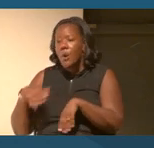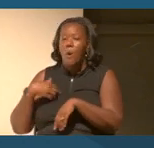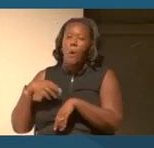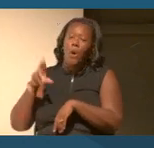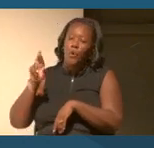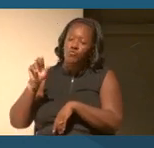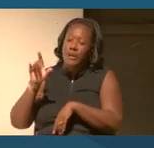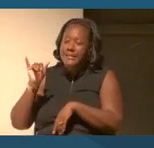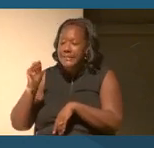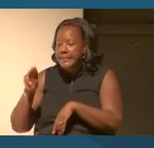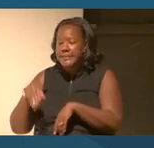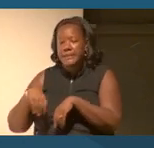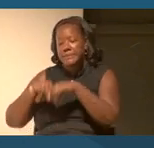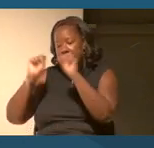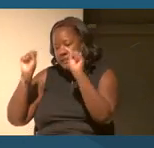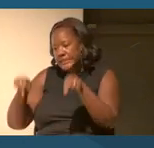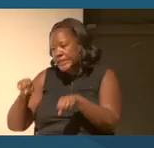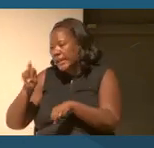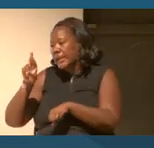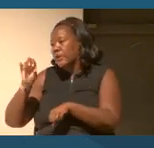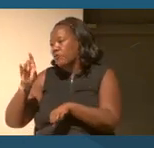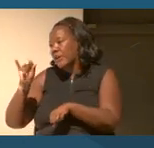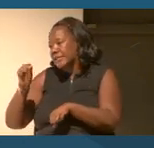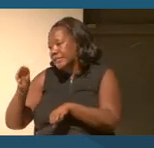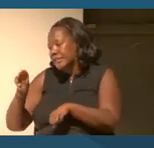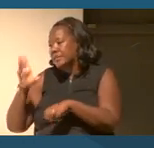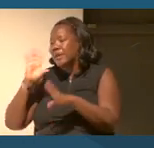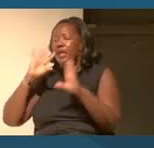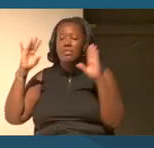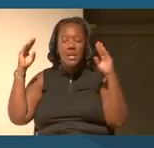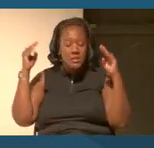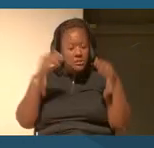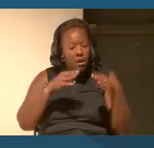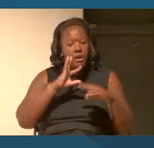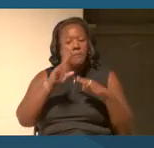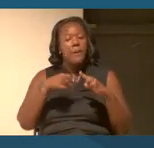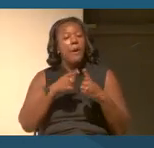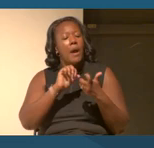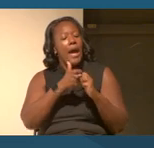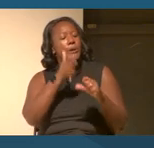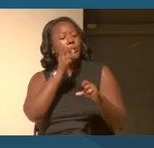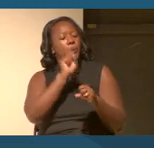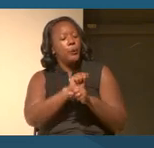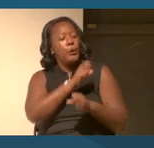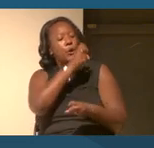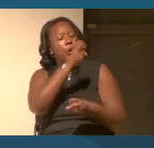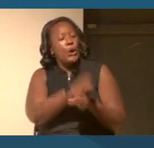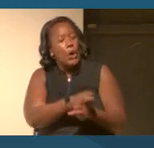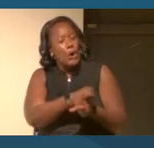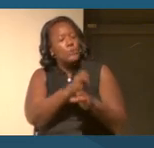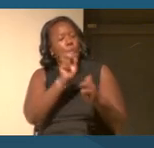Why can't we just talk about the things that people need to do to work hard just to get ahead? Let's not focus on this.